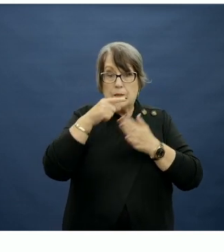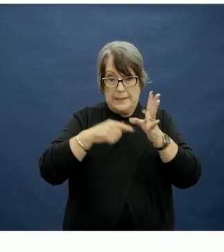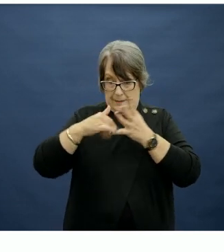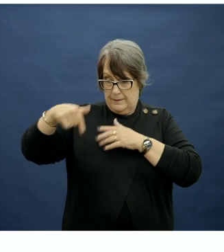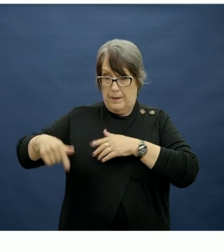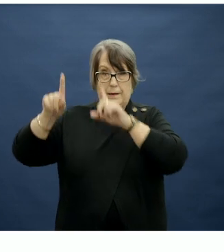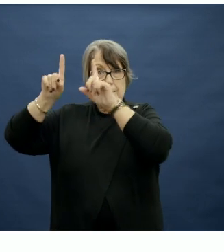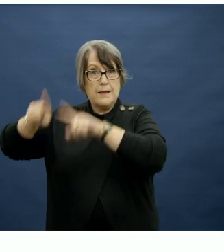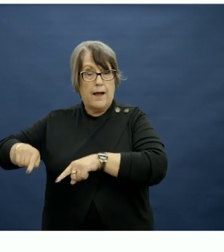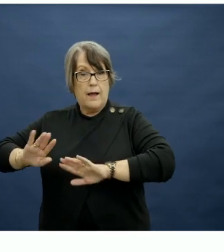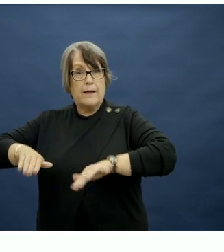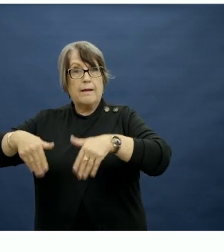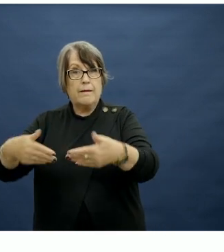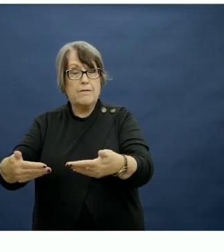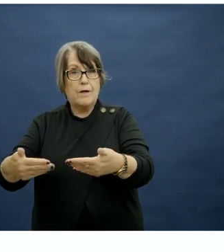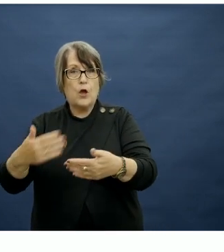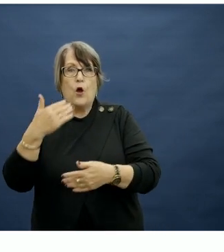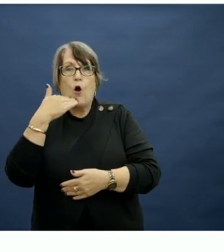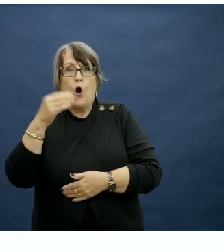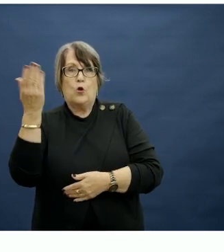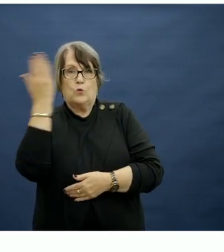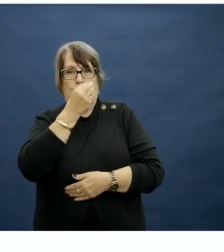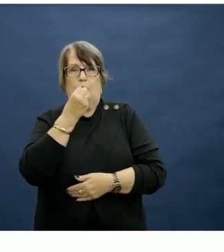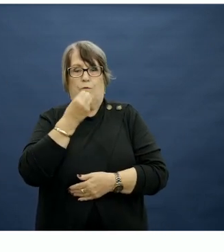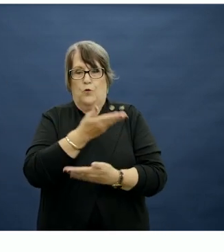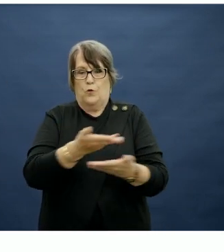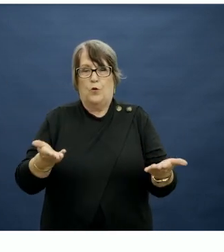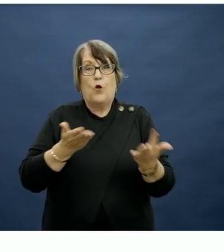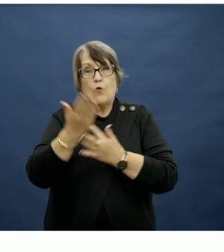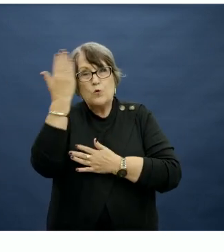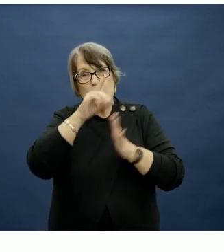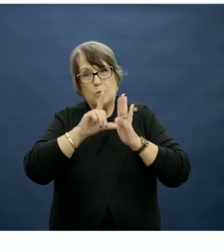at providing hot school meals through schools.